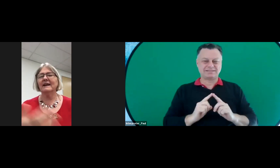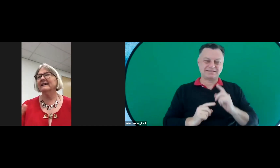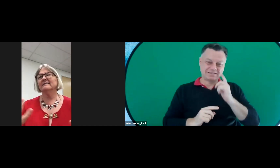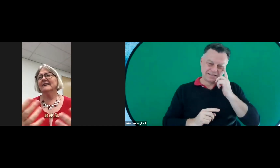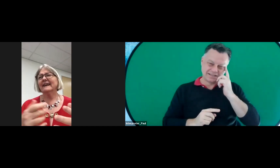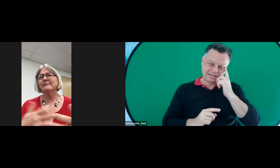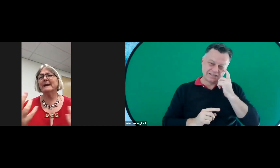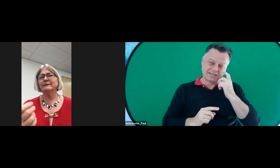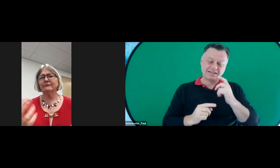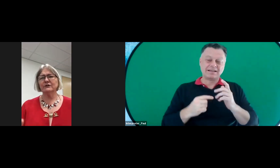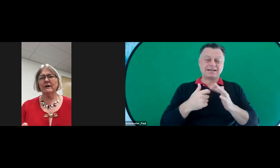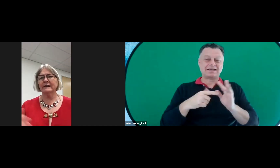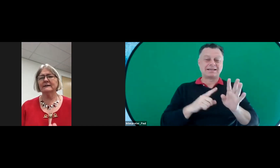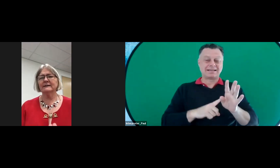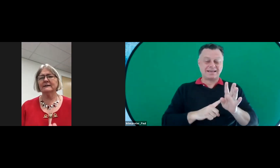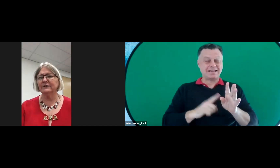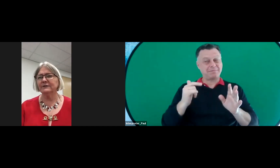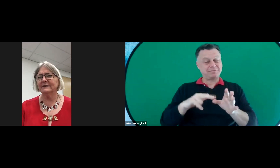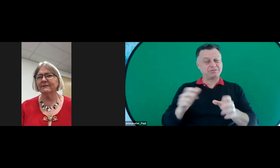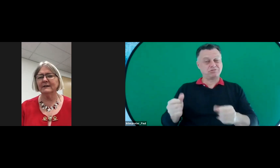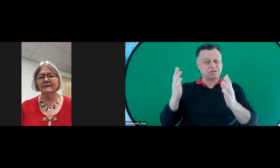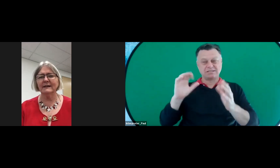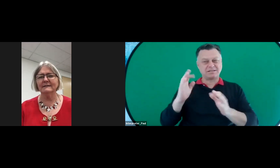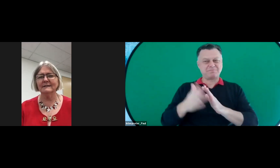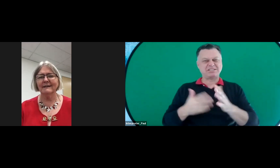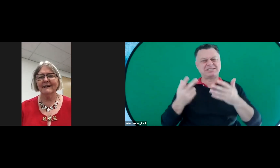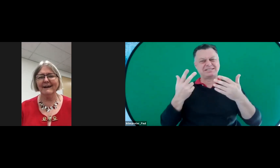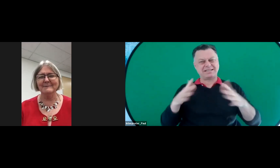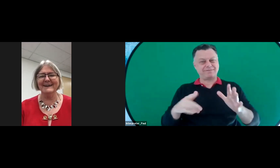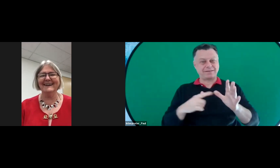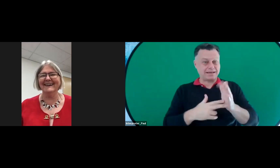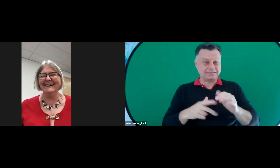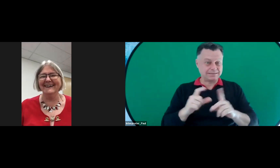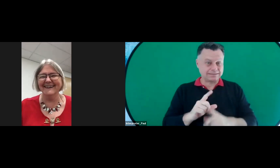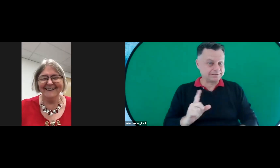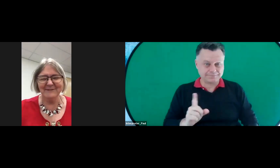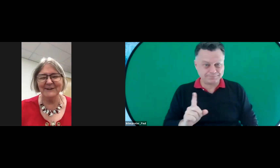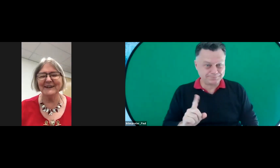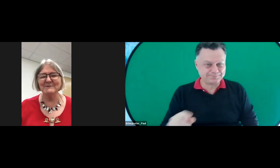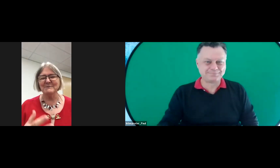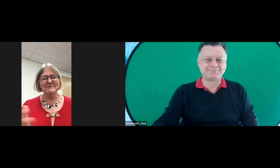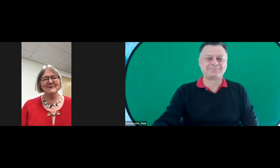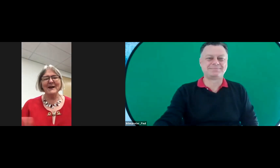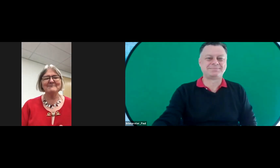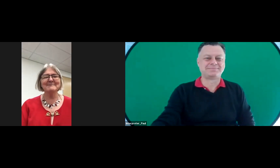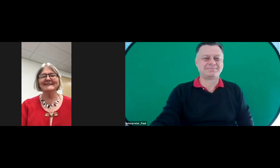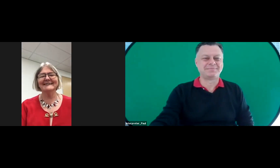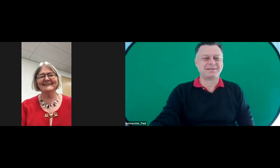And Kay may be retiring, it doesn't mean she's leaving ATEND. We don't give life members just